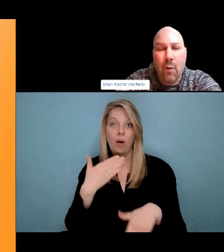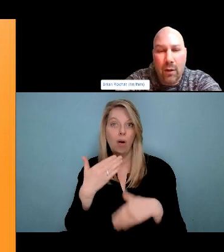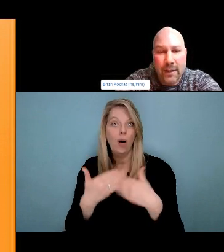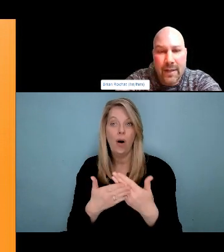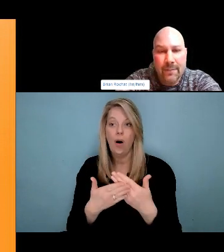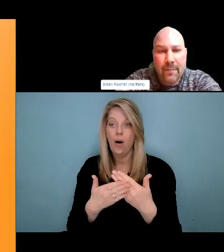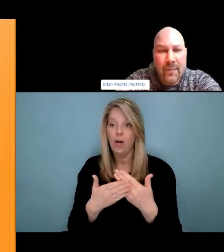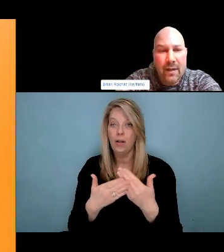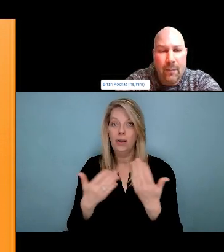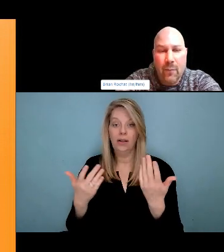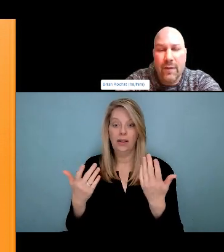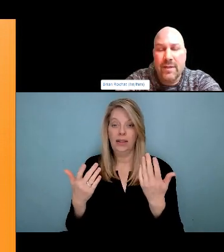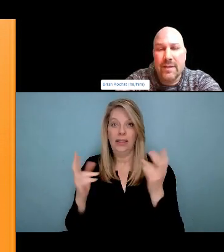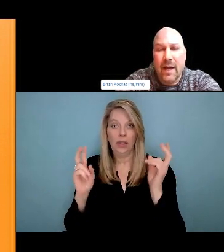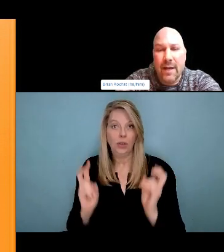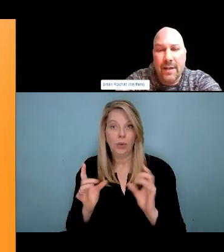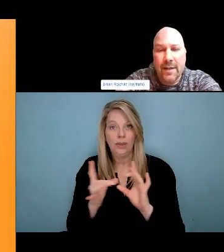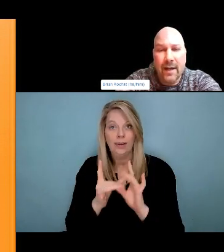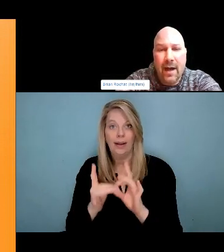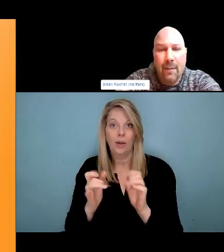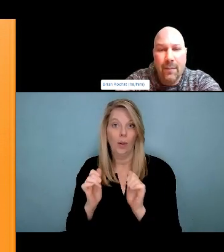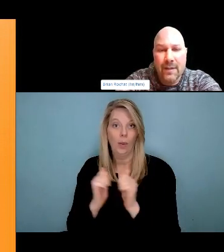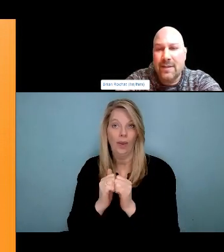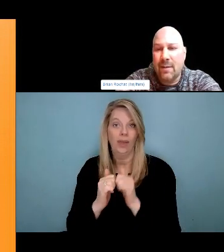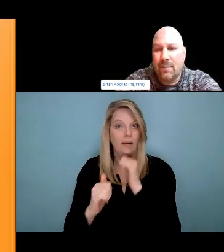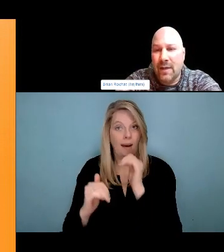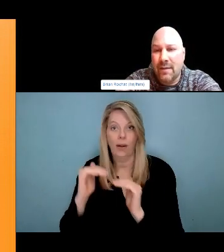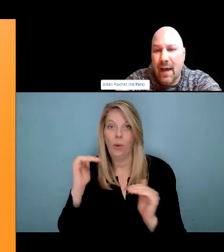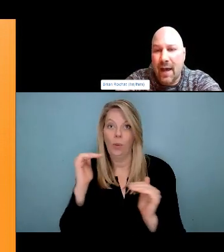kind of a place. They're not usually grounded in the fact that